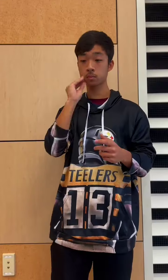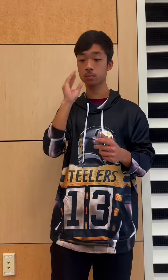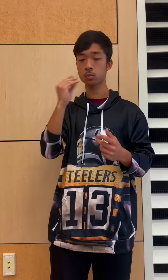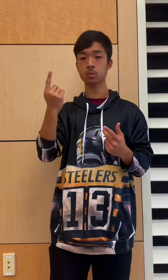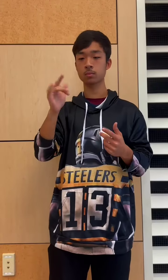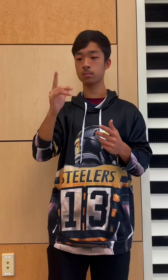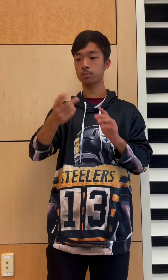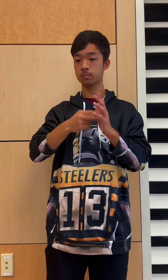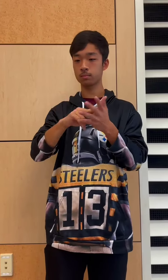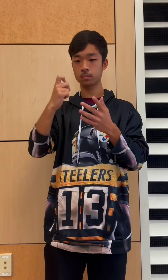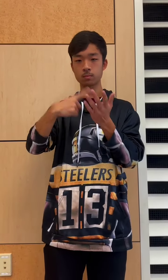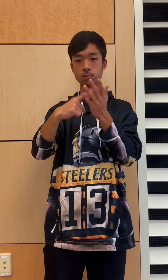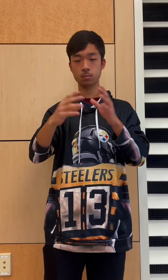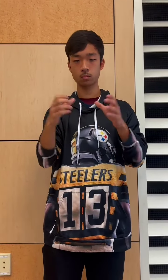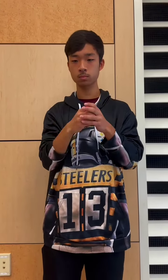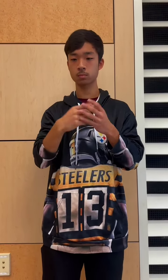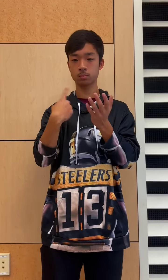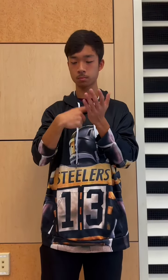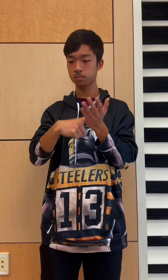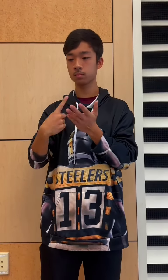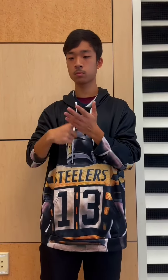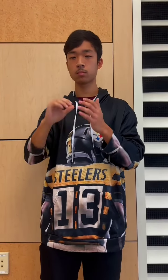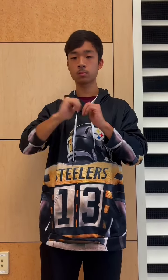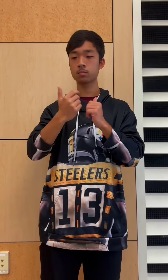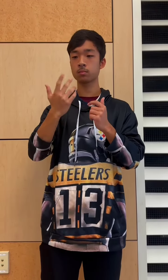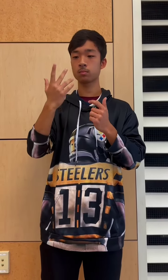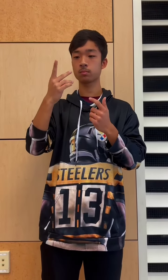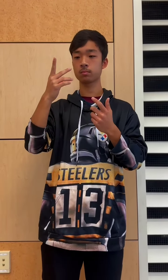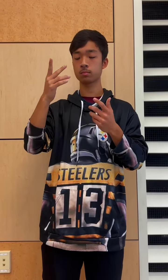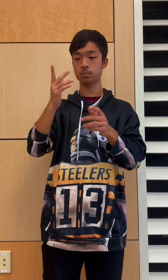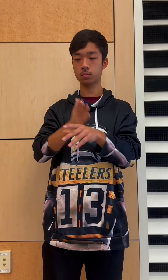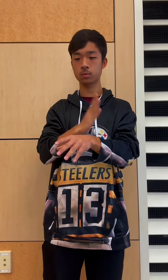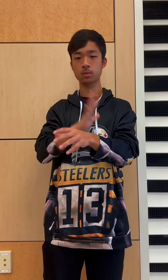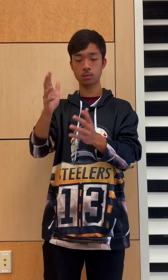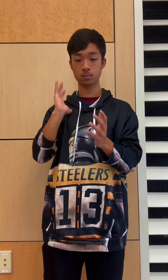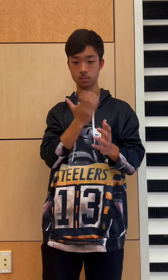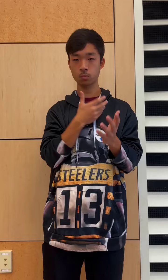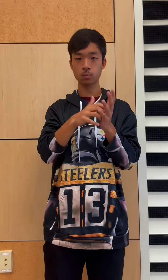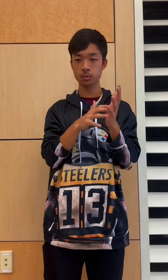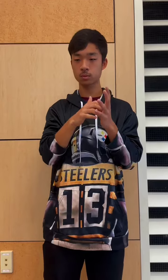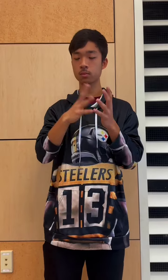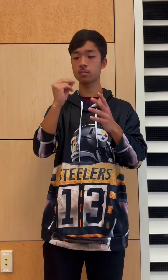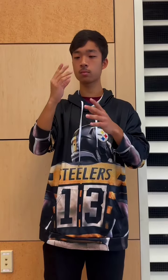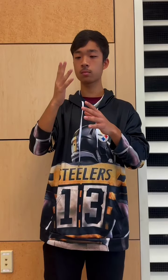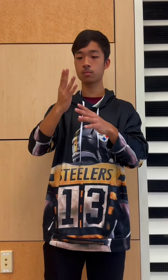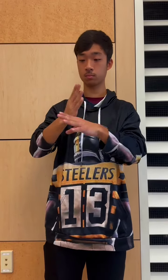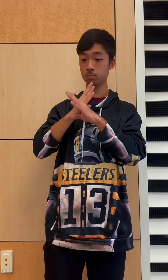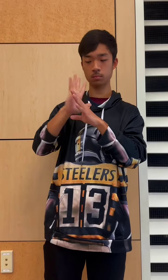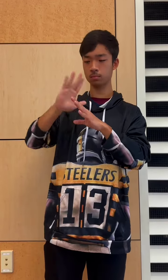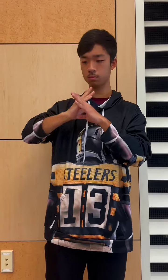This experience when we discussed how we can improve our weak area as we try to break the barriers.